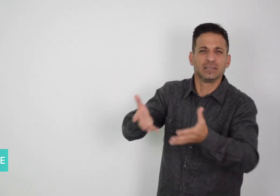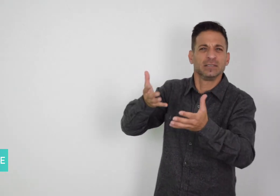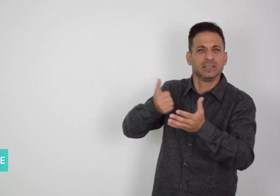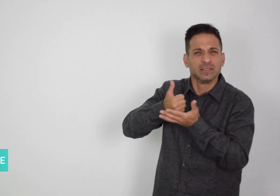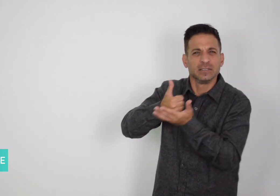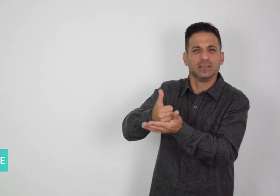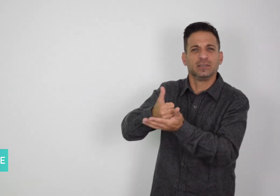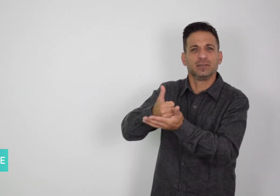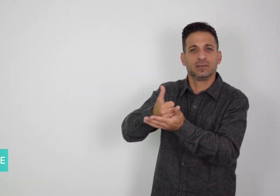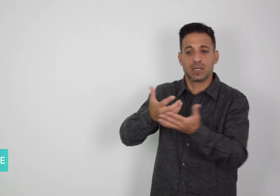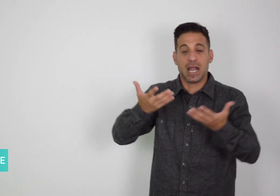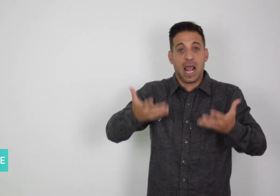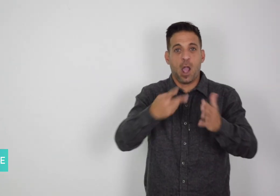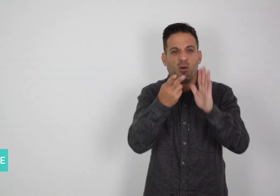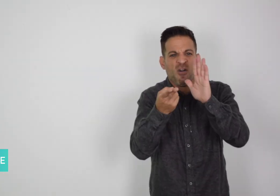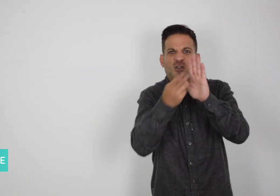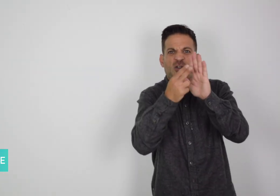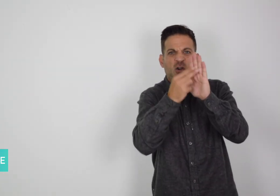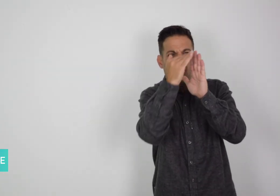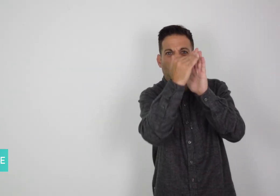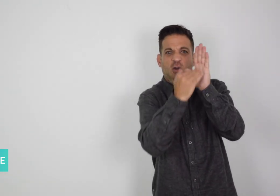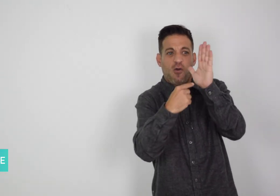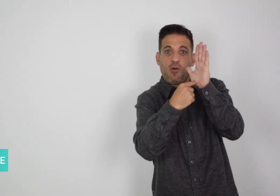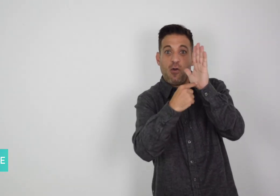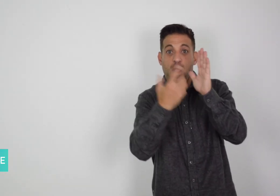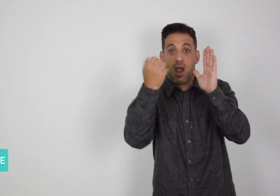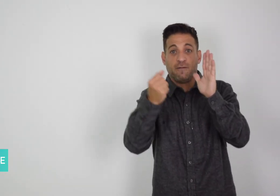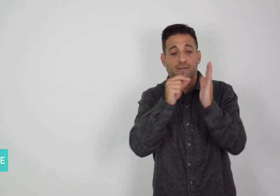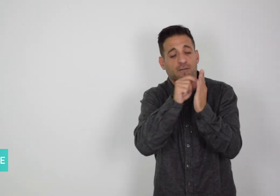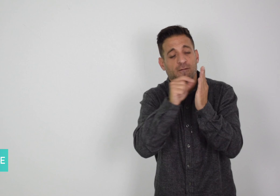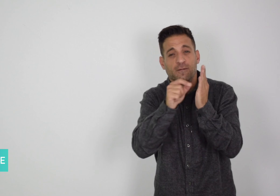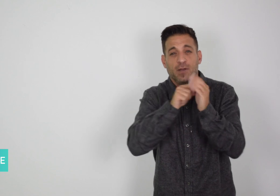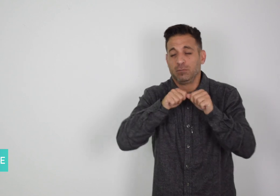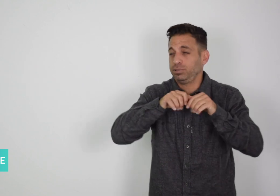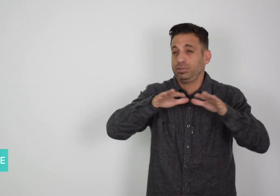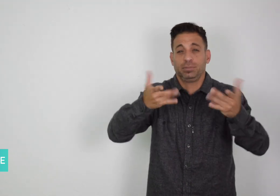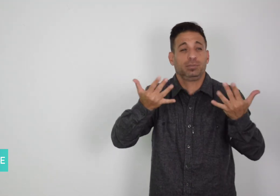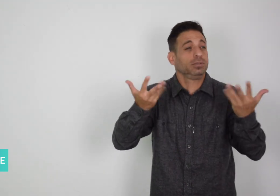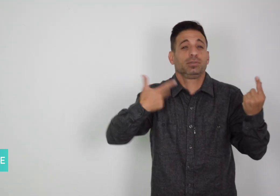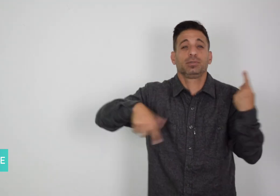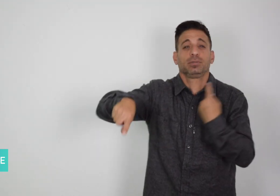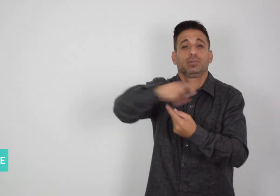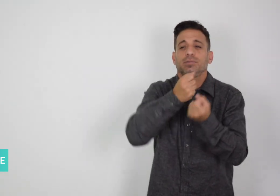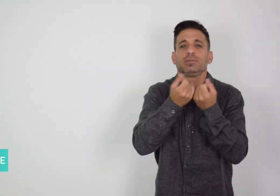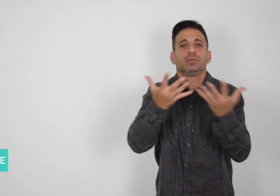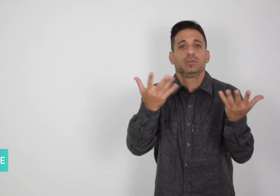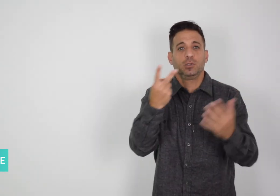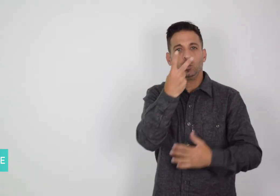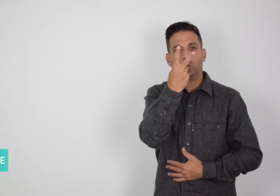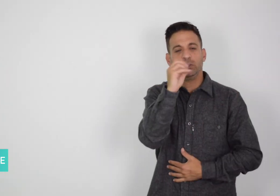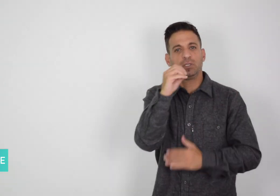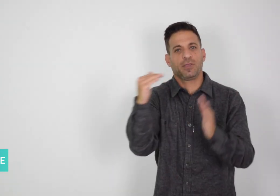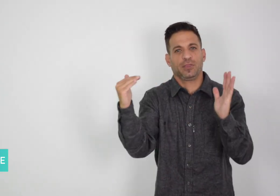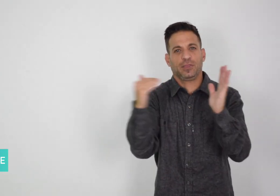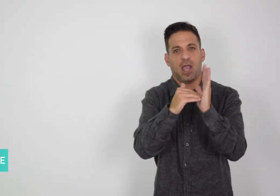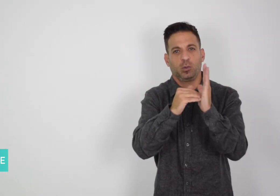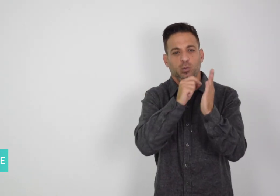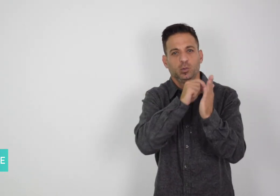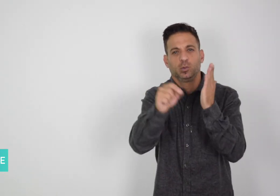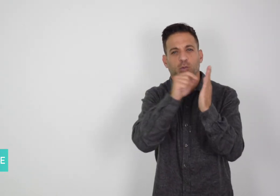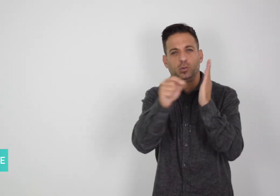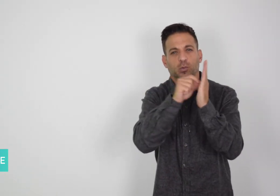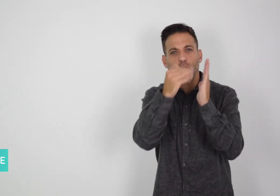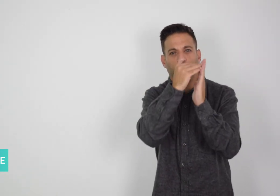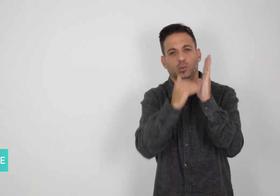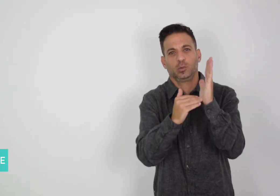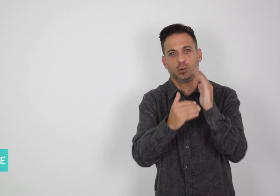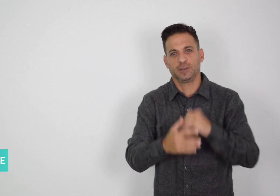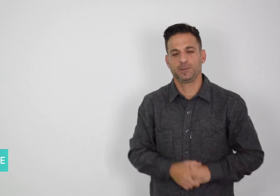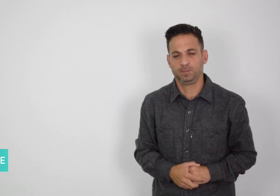The petition currently has over 20,000 signatures.